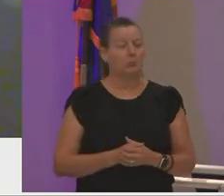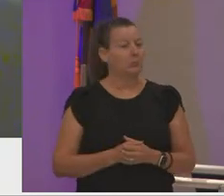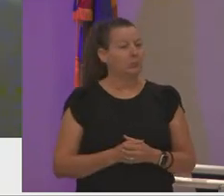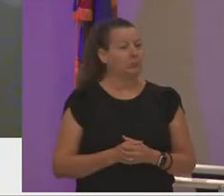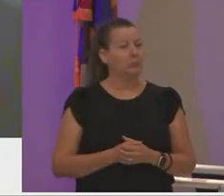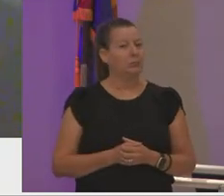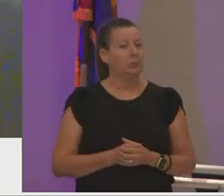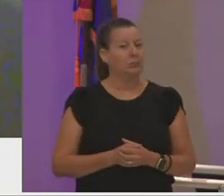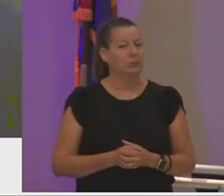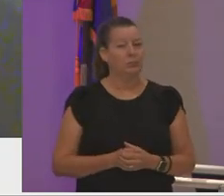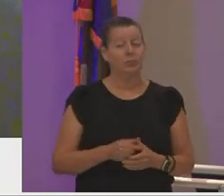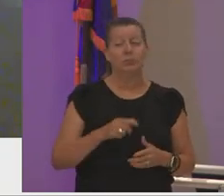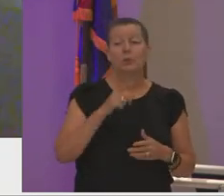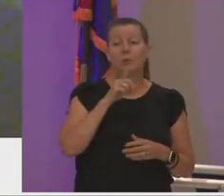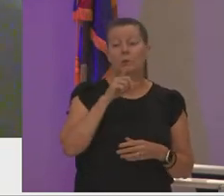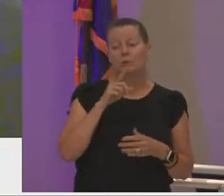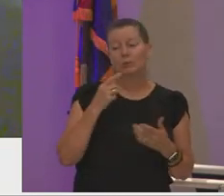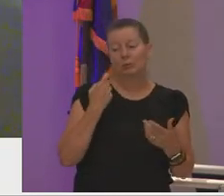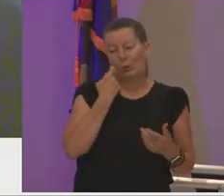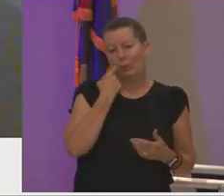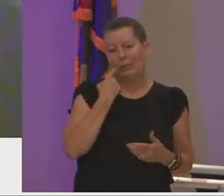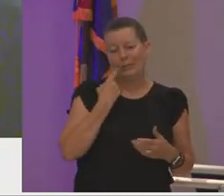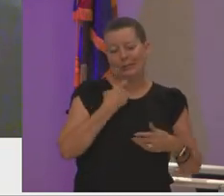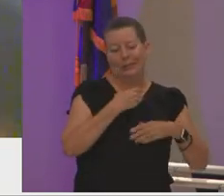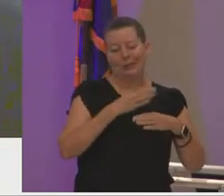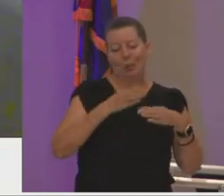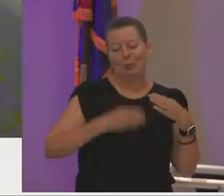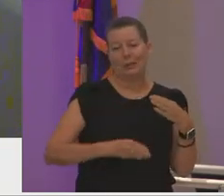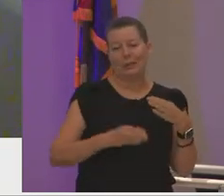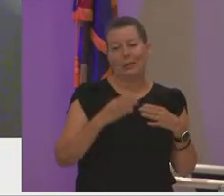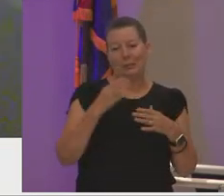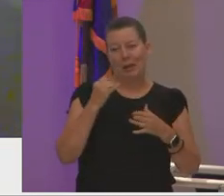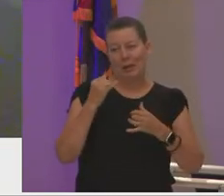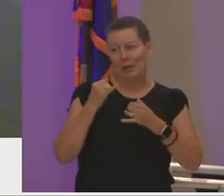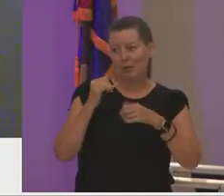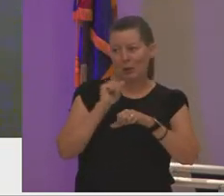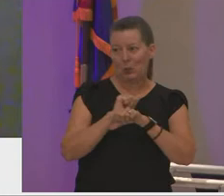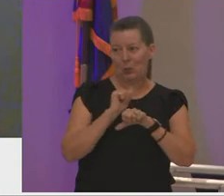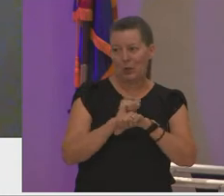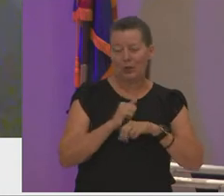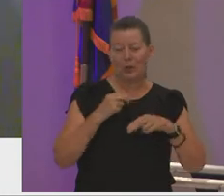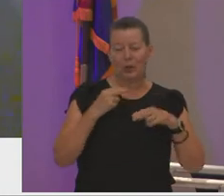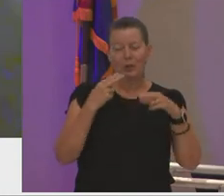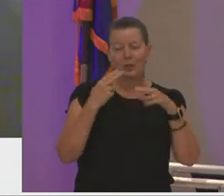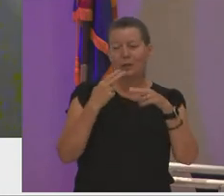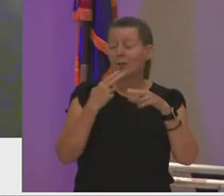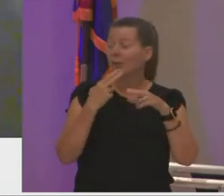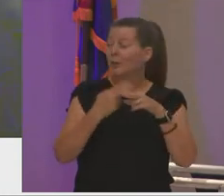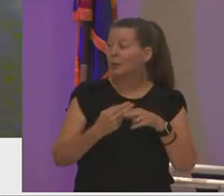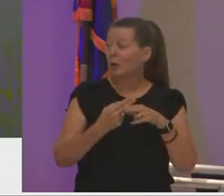i recently created my last body of work titled blackbird fly named after the famous beatles song